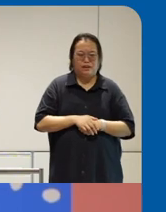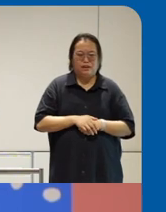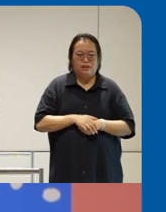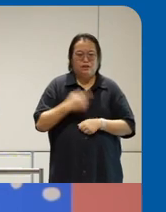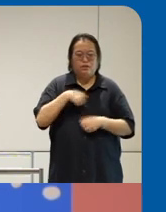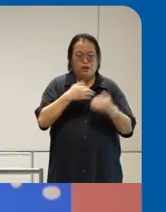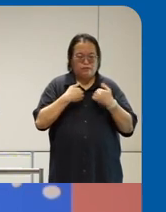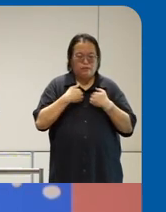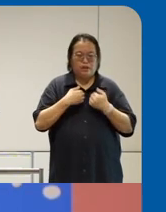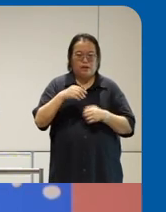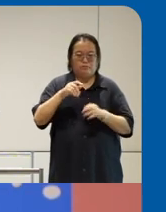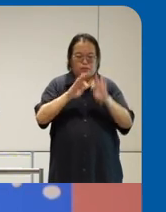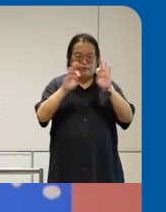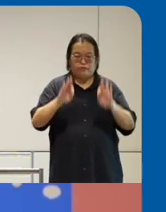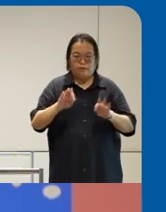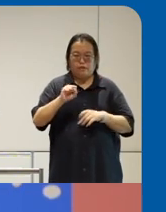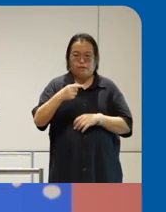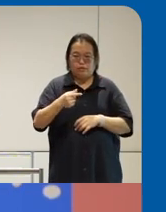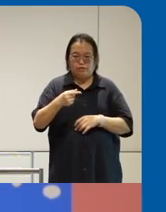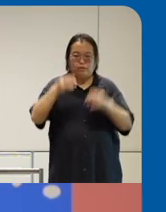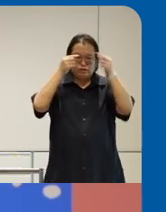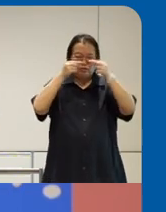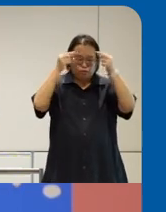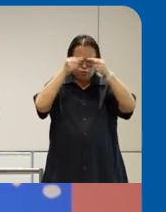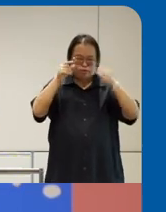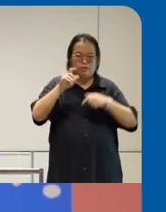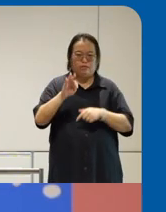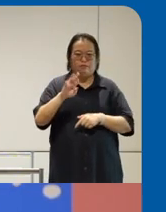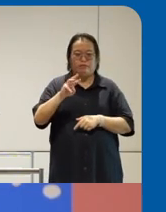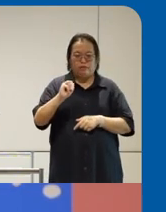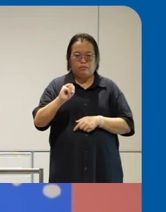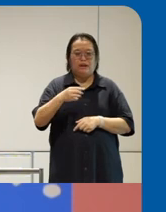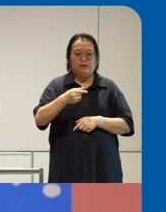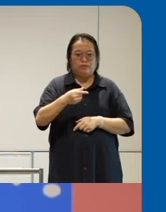uh the one the Google form for government I know Josh was part of testing it uh I can safely say